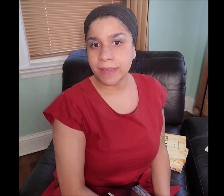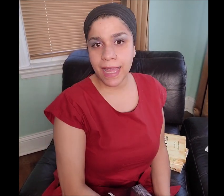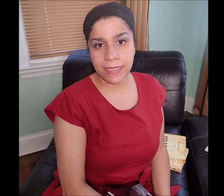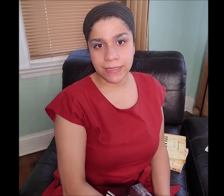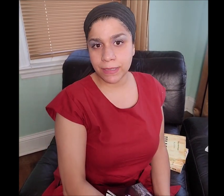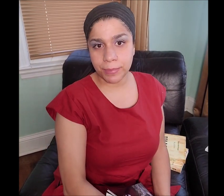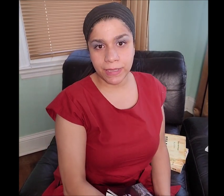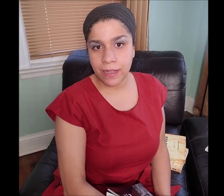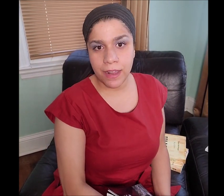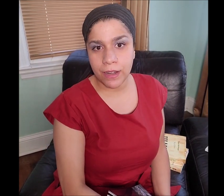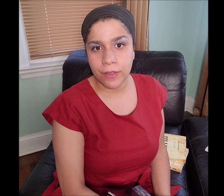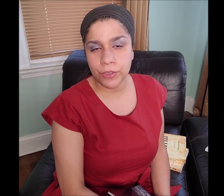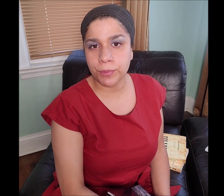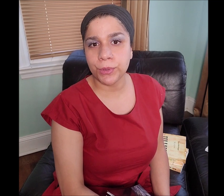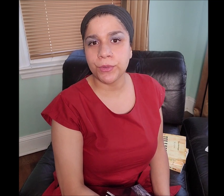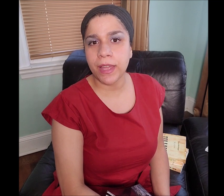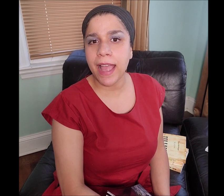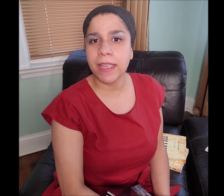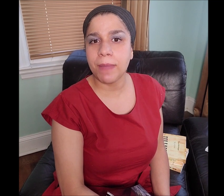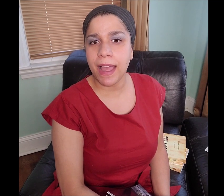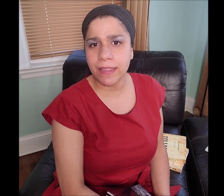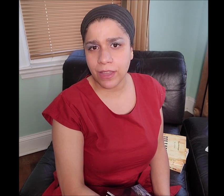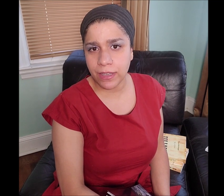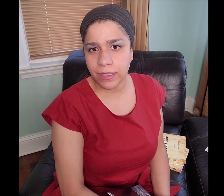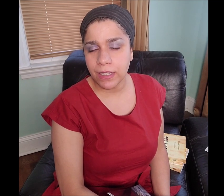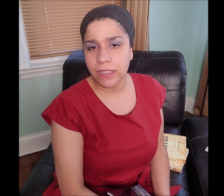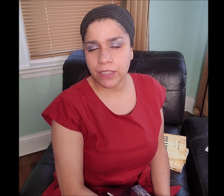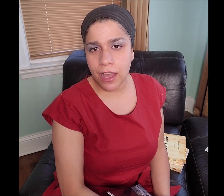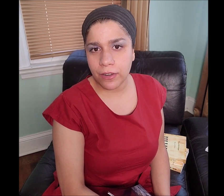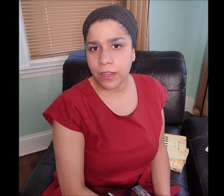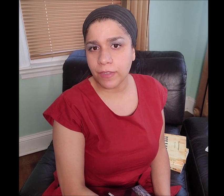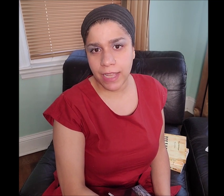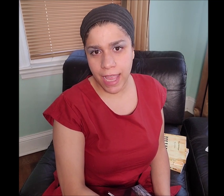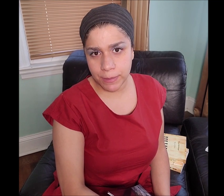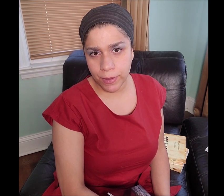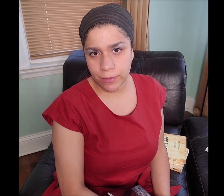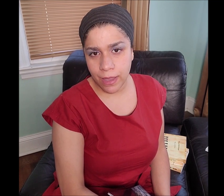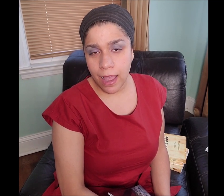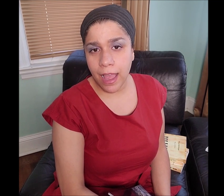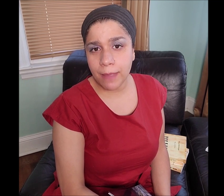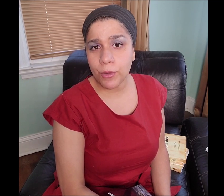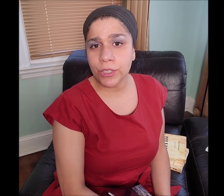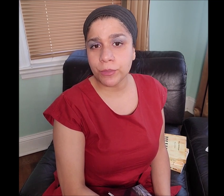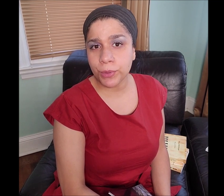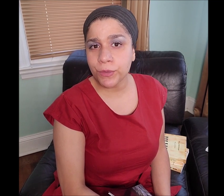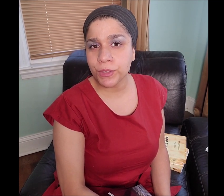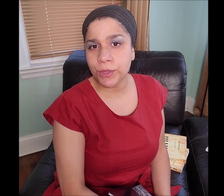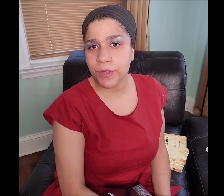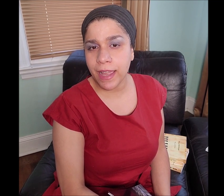but that is simply not enough. To prove that I am Itharey daughter of the diaspora, I am going to prove to you that